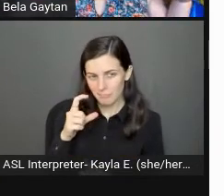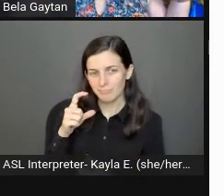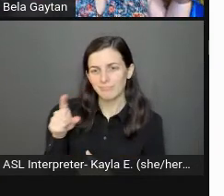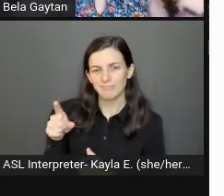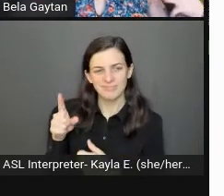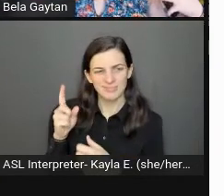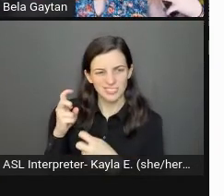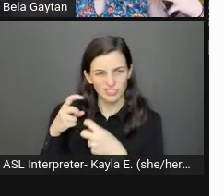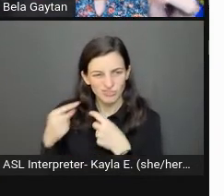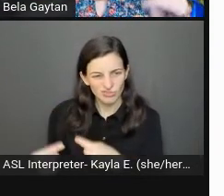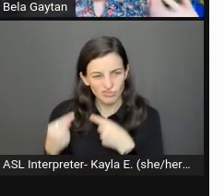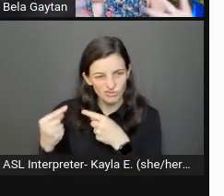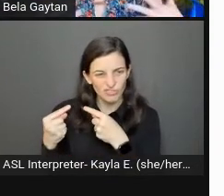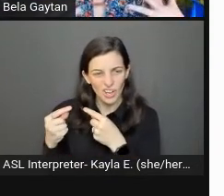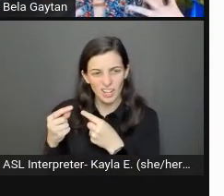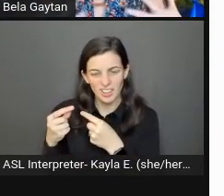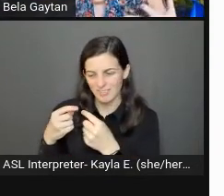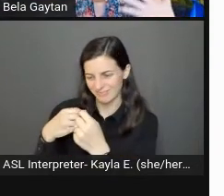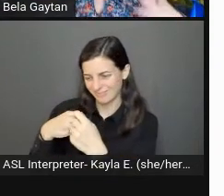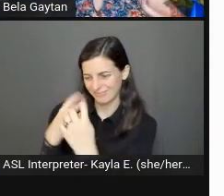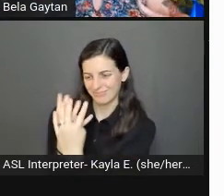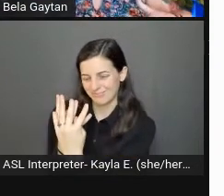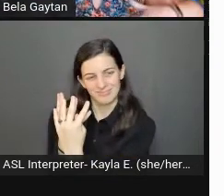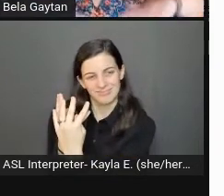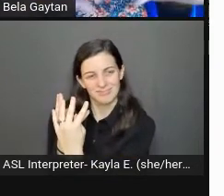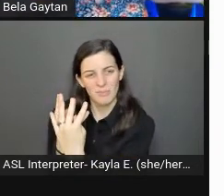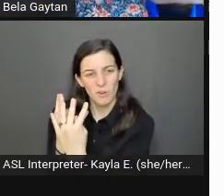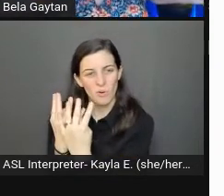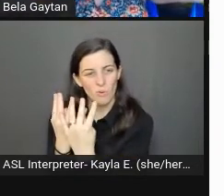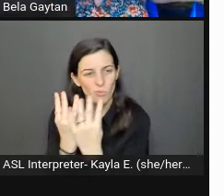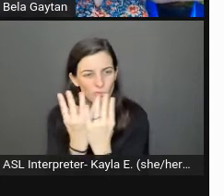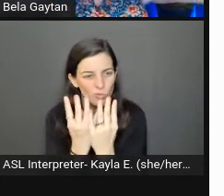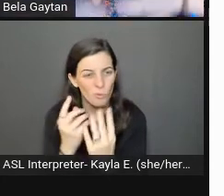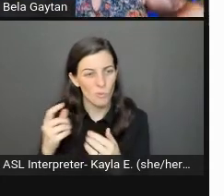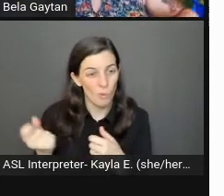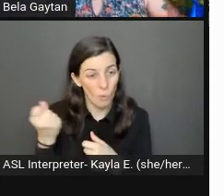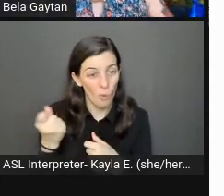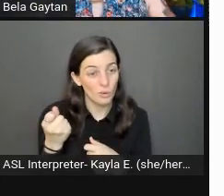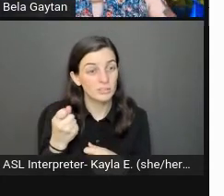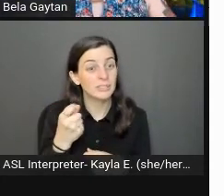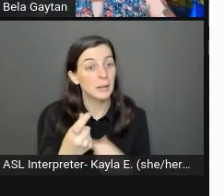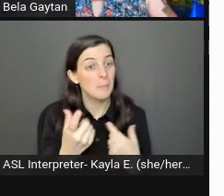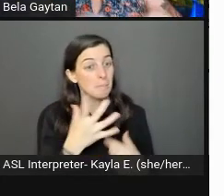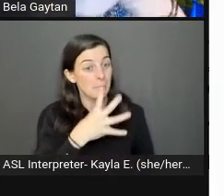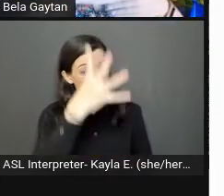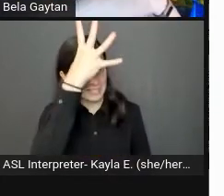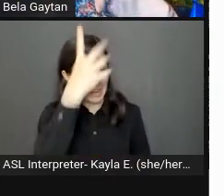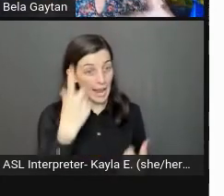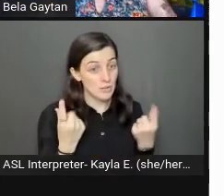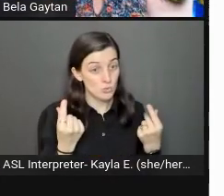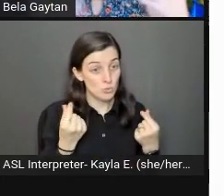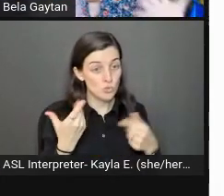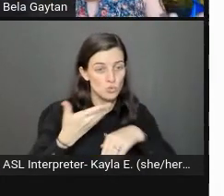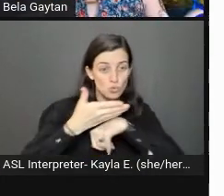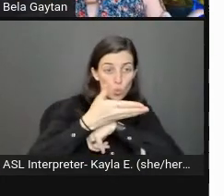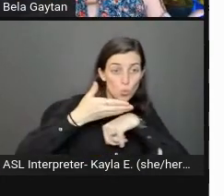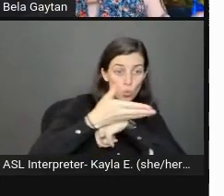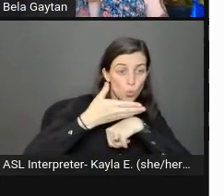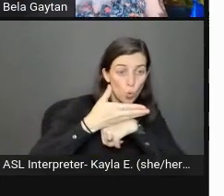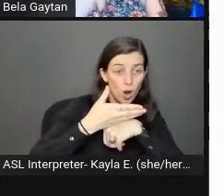he went into a shop and got like some wood, and made like a stand, so that my mom could have it in front of her,